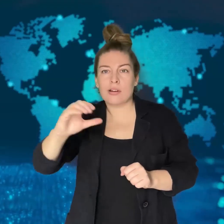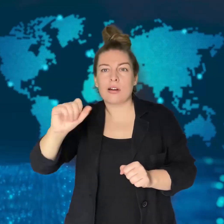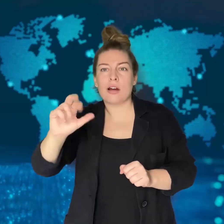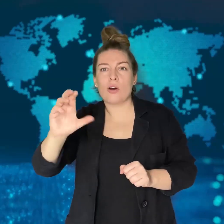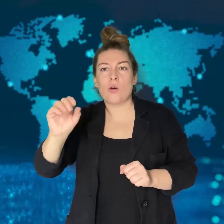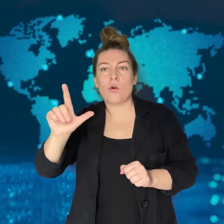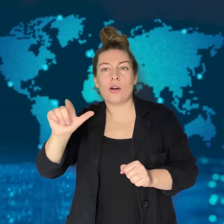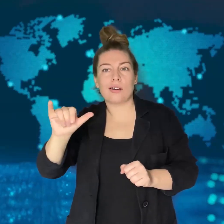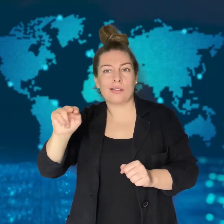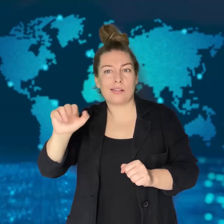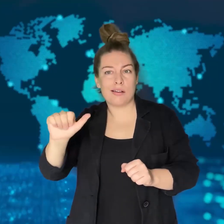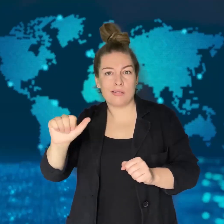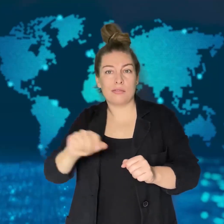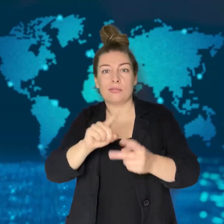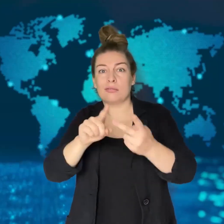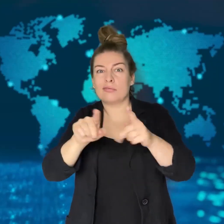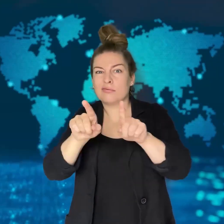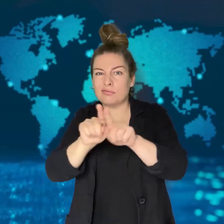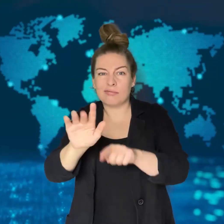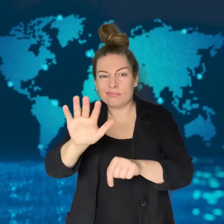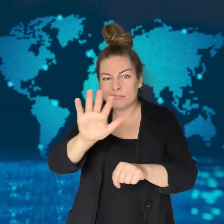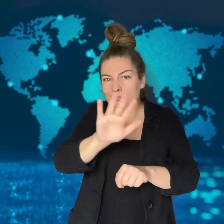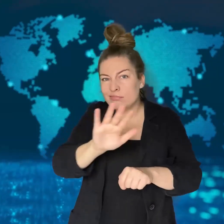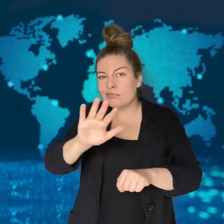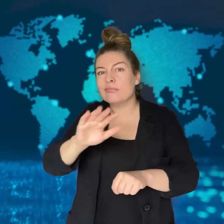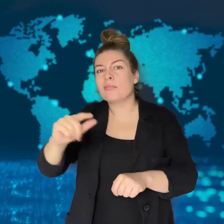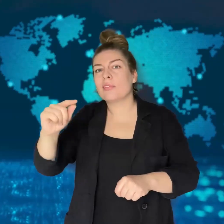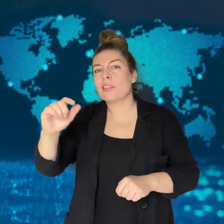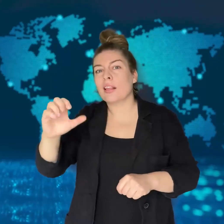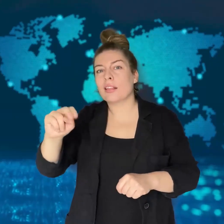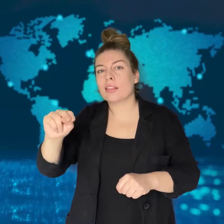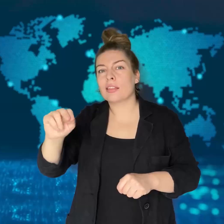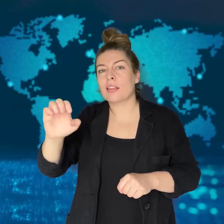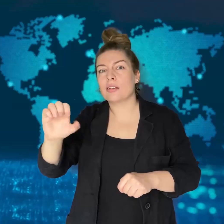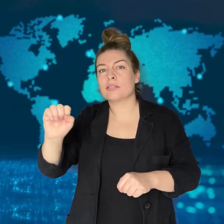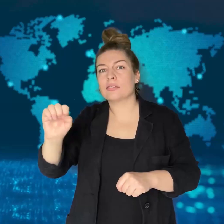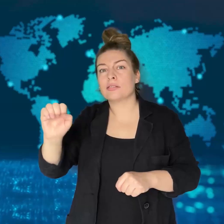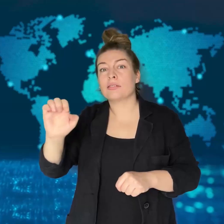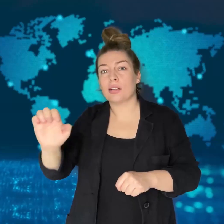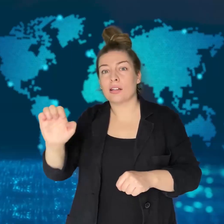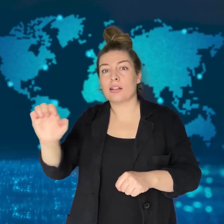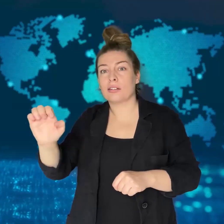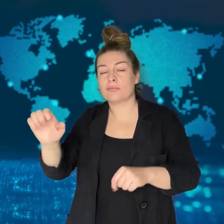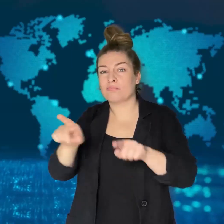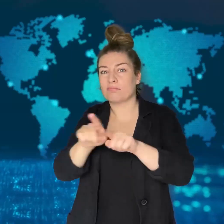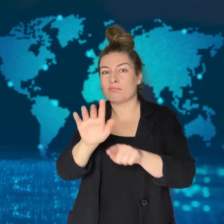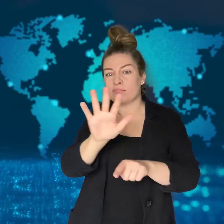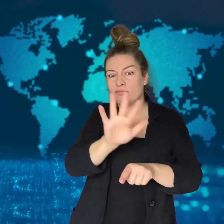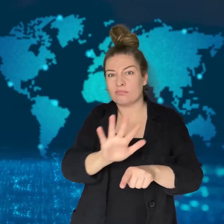and highways covered with debris from its violently swirling air.